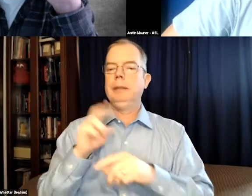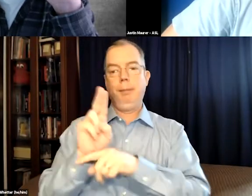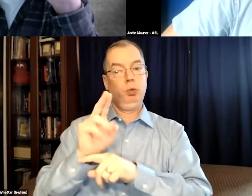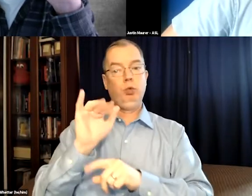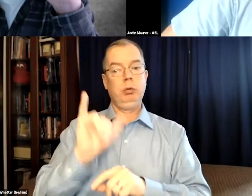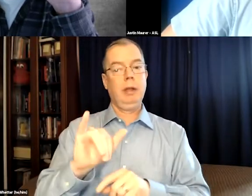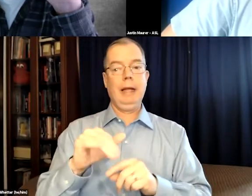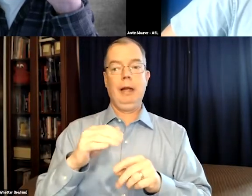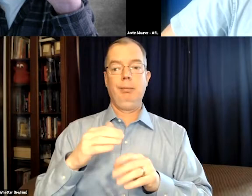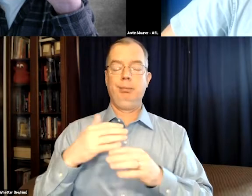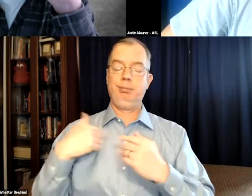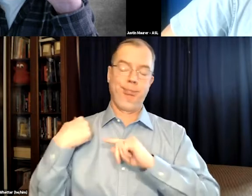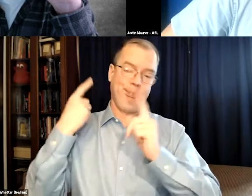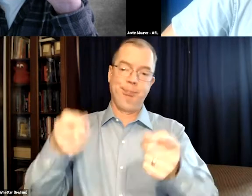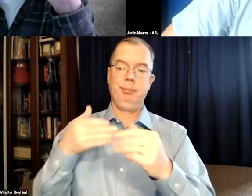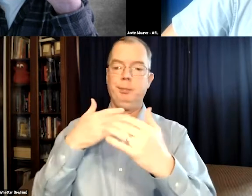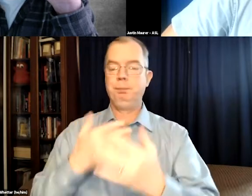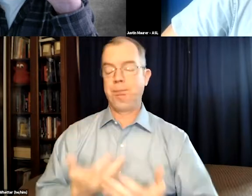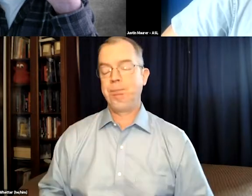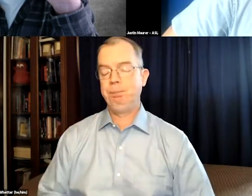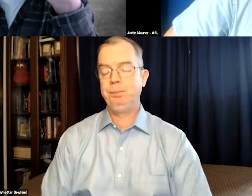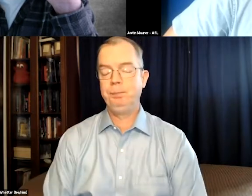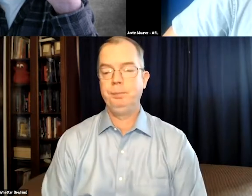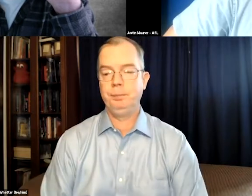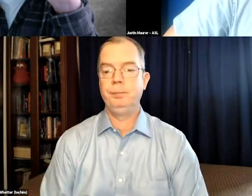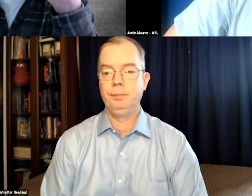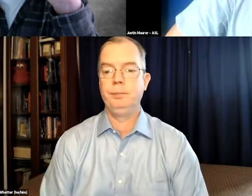So I've been using 3Play as a captioning company ever since.